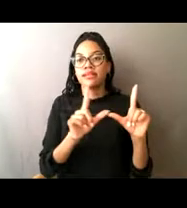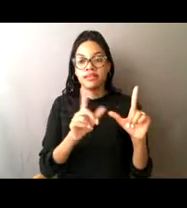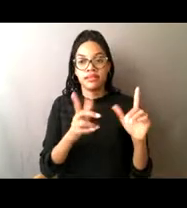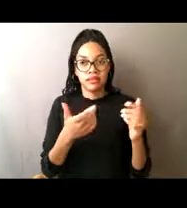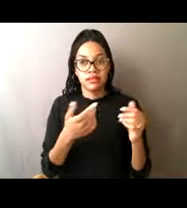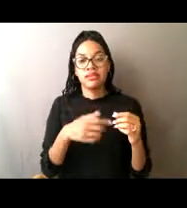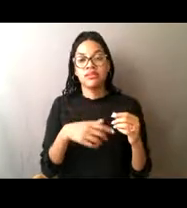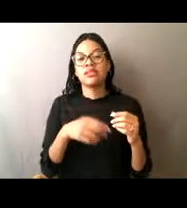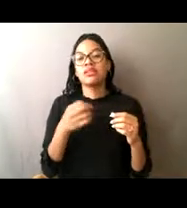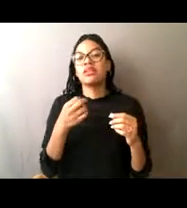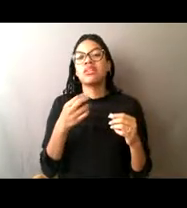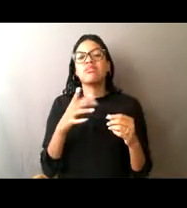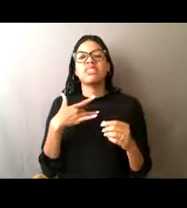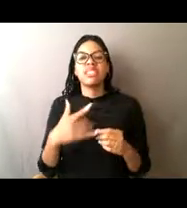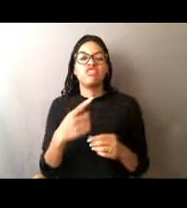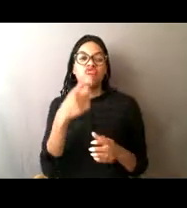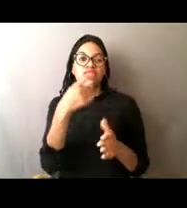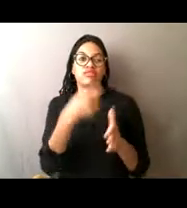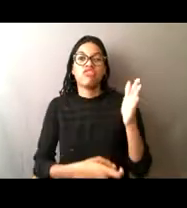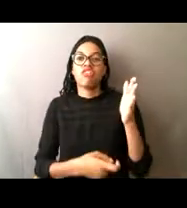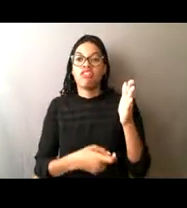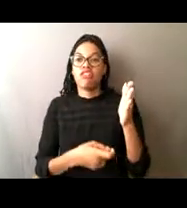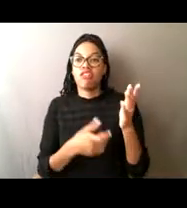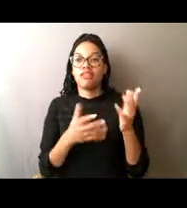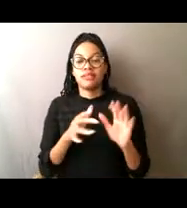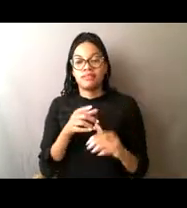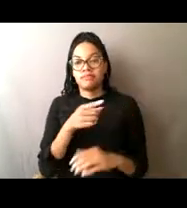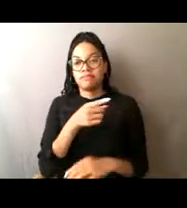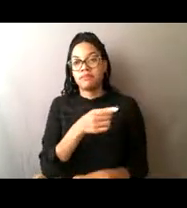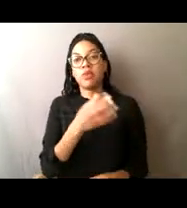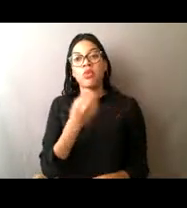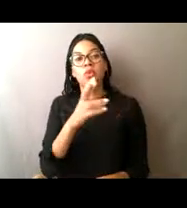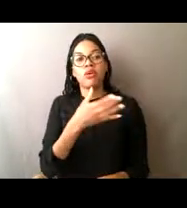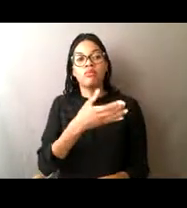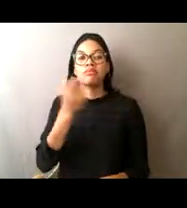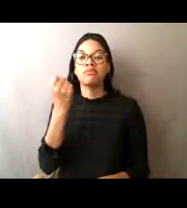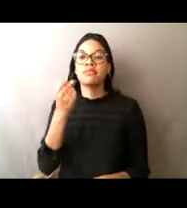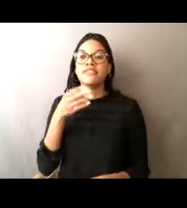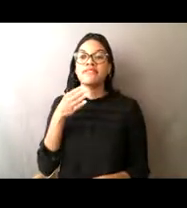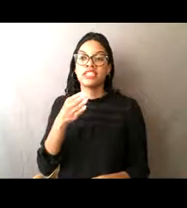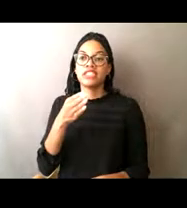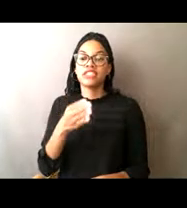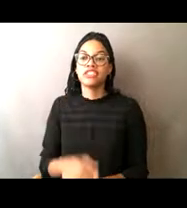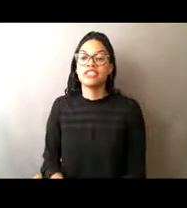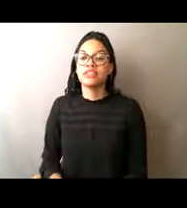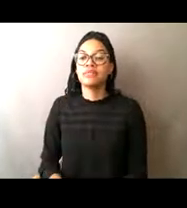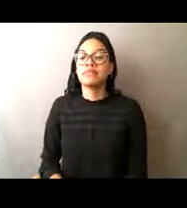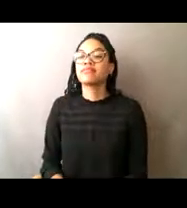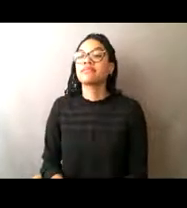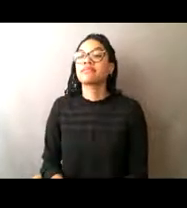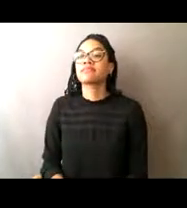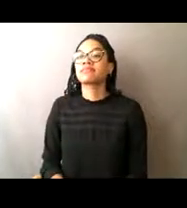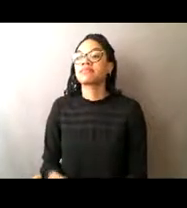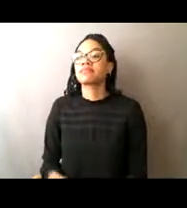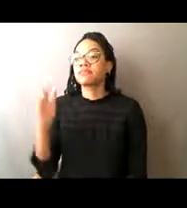from them that they're not supposed to have. [Lisa] Gotcha, we had a couple of questions about rules.